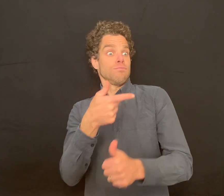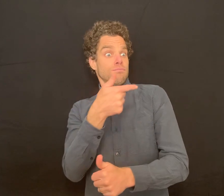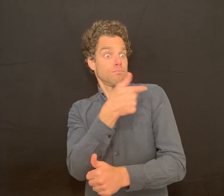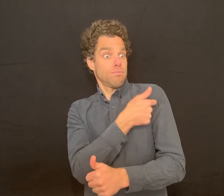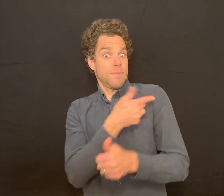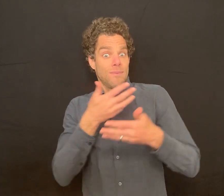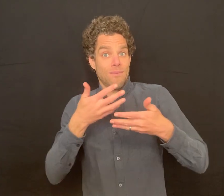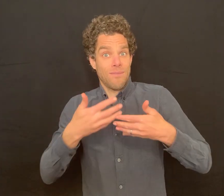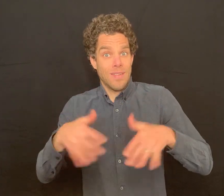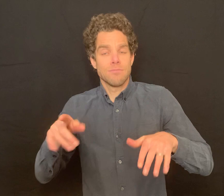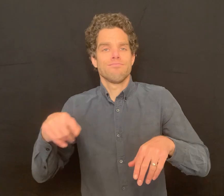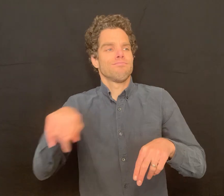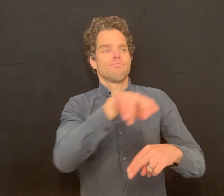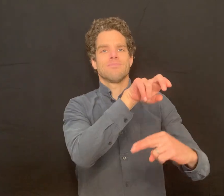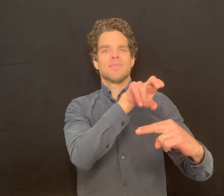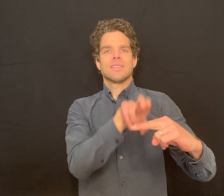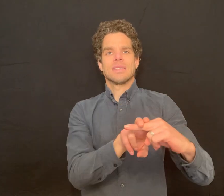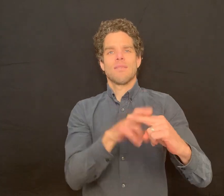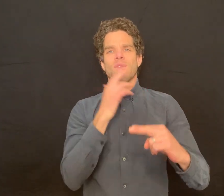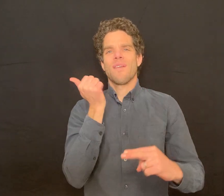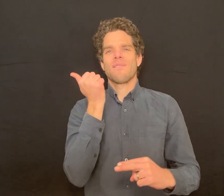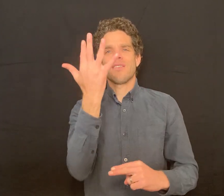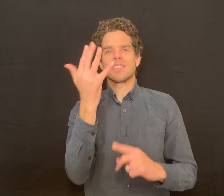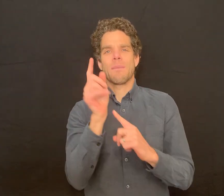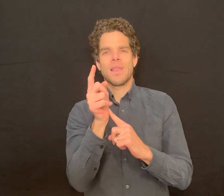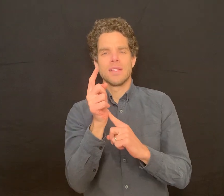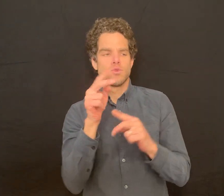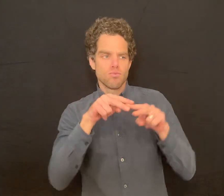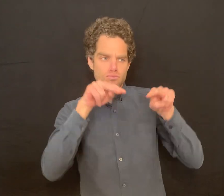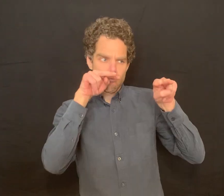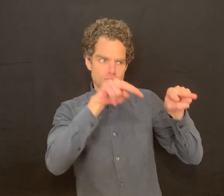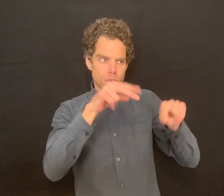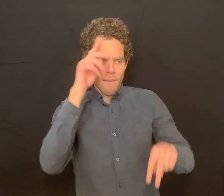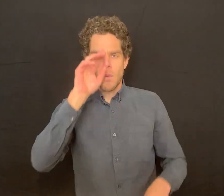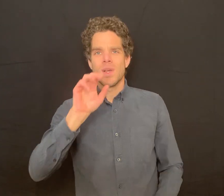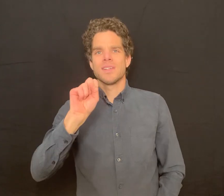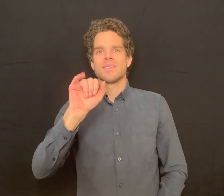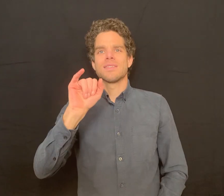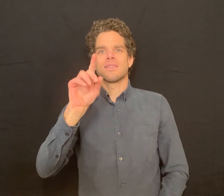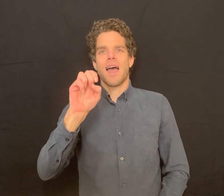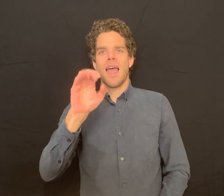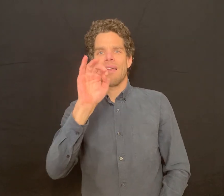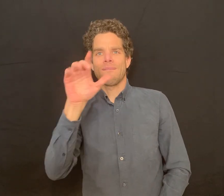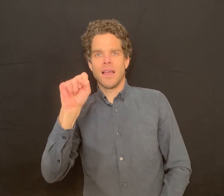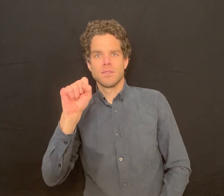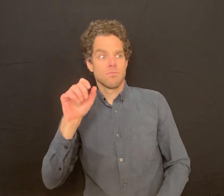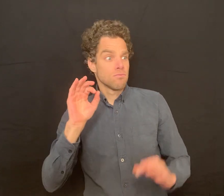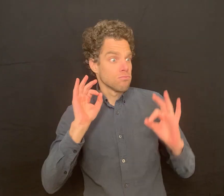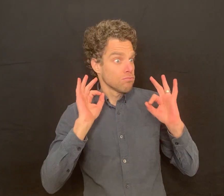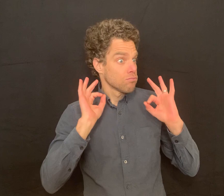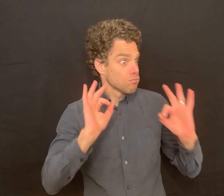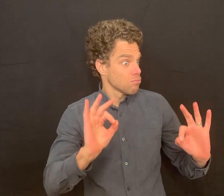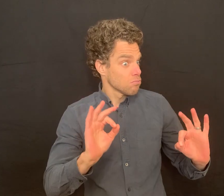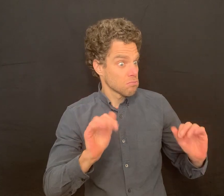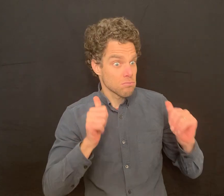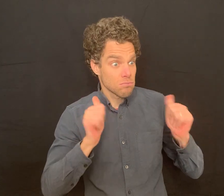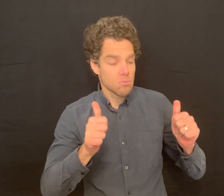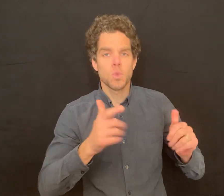after your first vaccination is finished. You'll be waiting 15 minutes. Will you be monitored for any type of side effects.